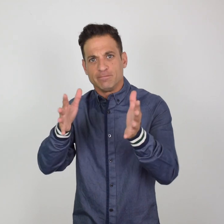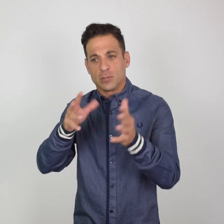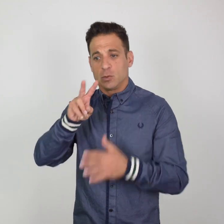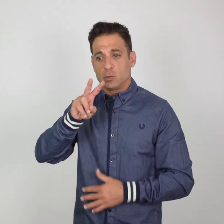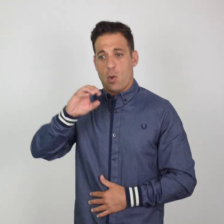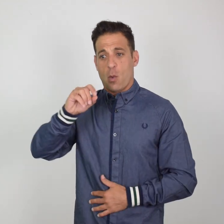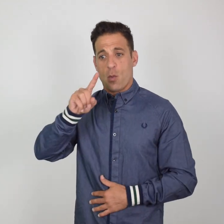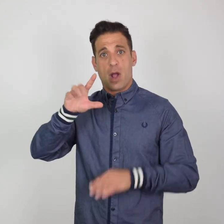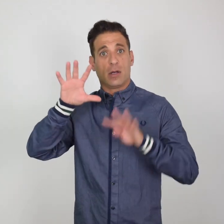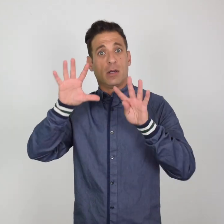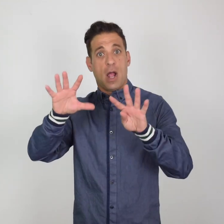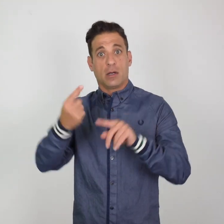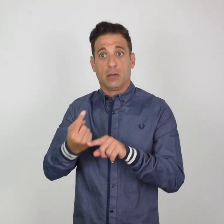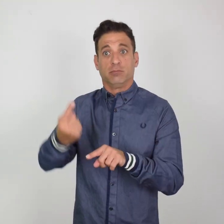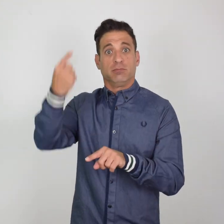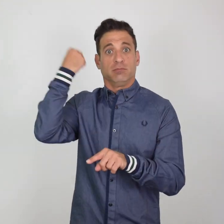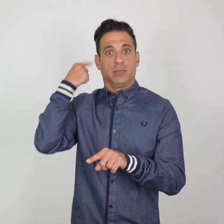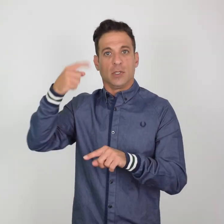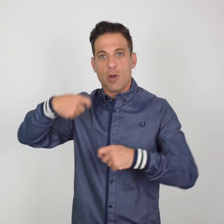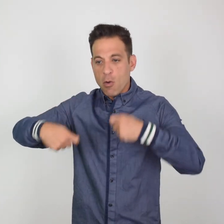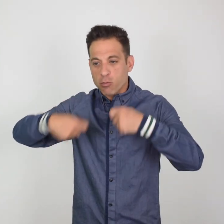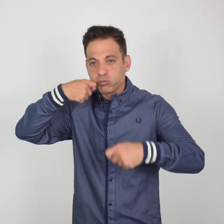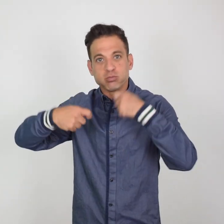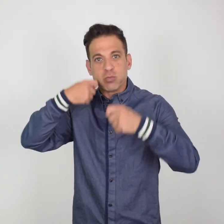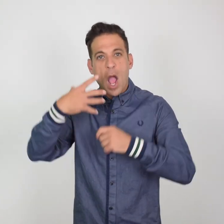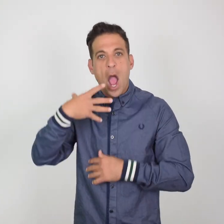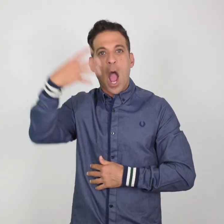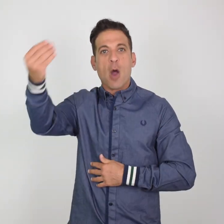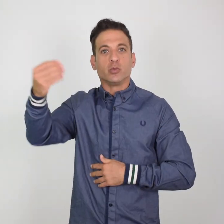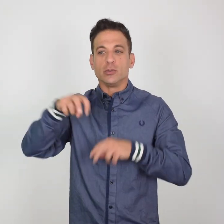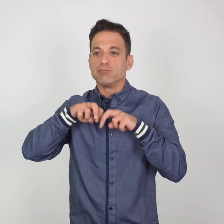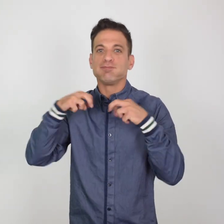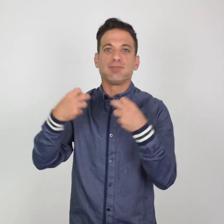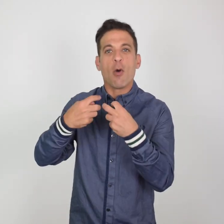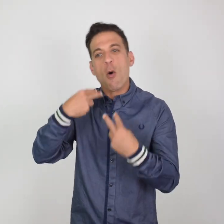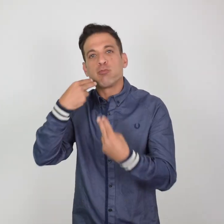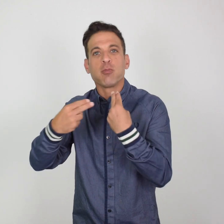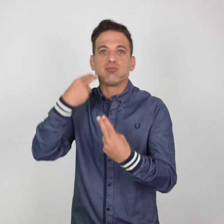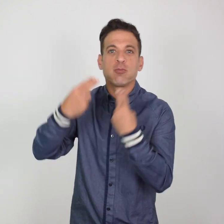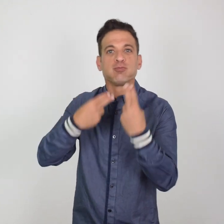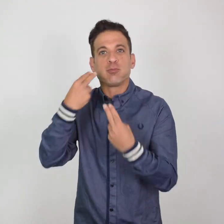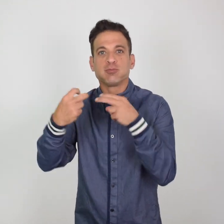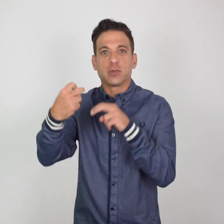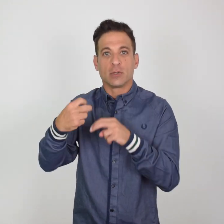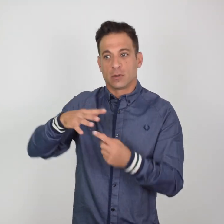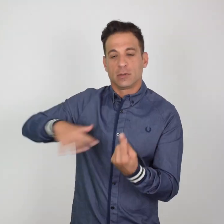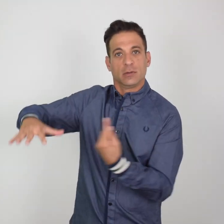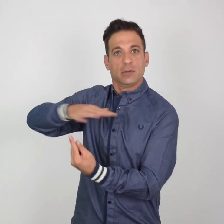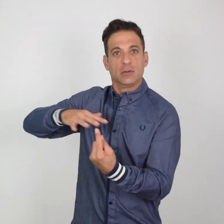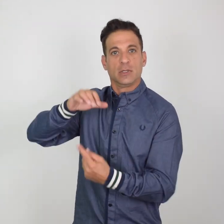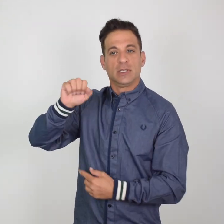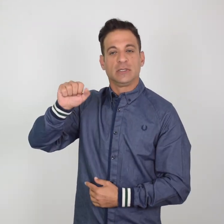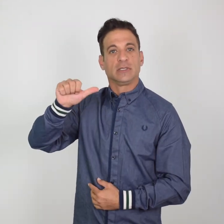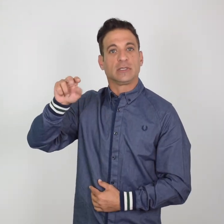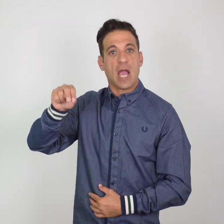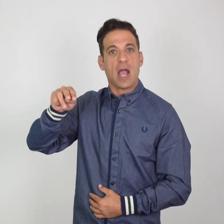at dinner in San Marcos when they had a disagreement and John left